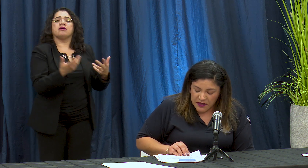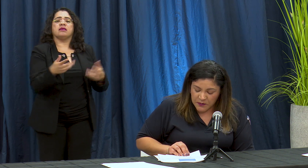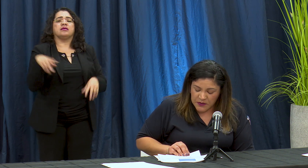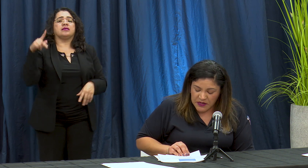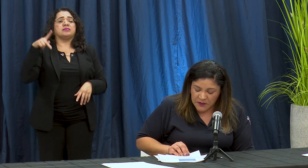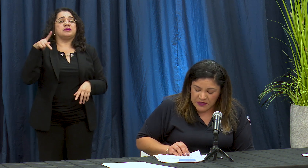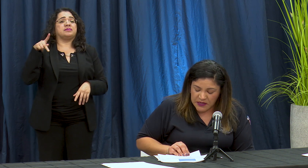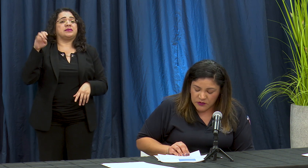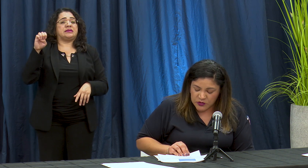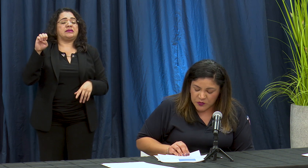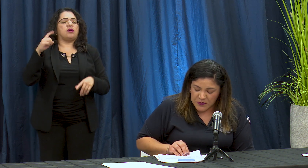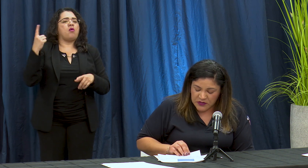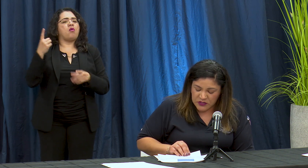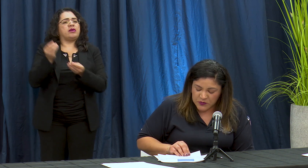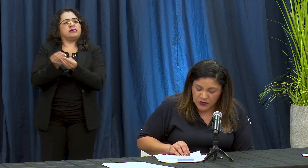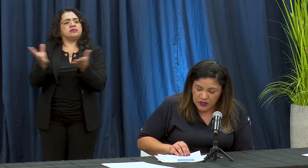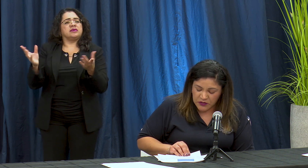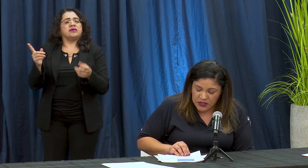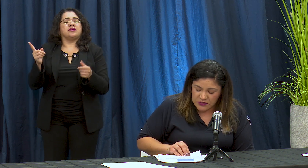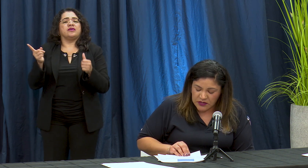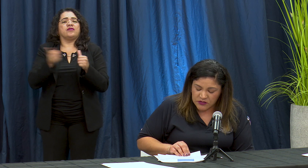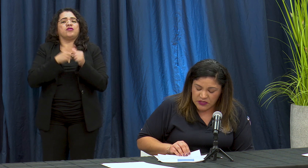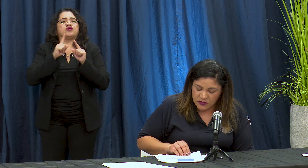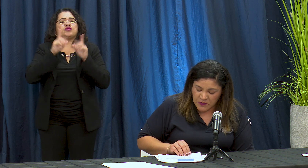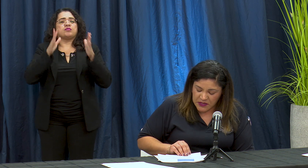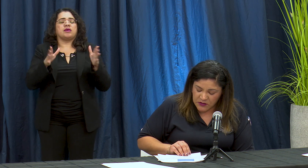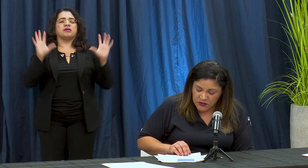primera mente a nuestros primeros responded ORS los centros medicos